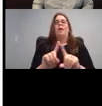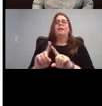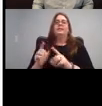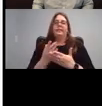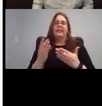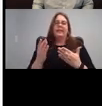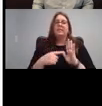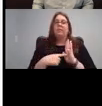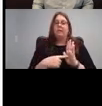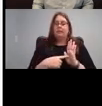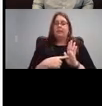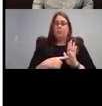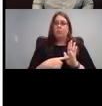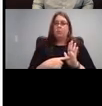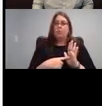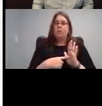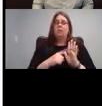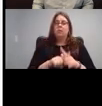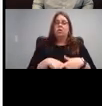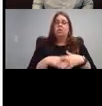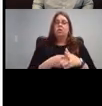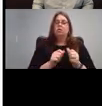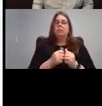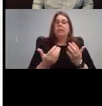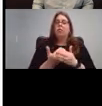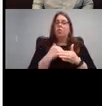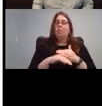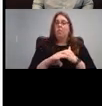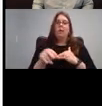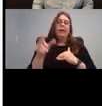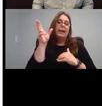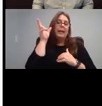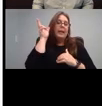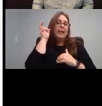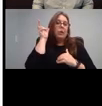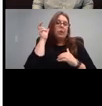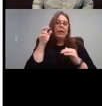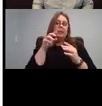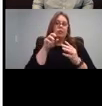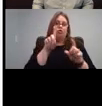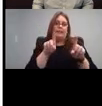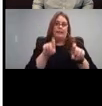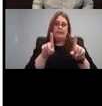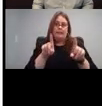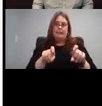So it starts with a newborn hearing screening, and they have some information about hearing in general. So people